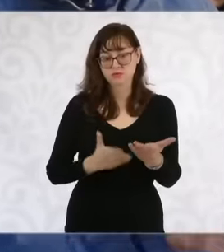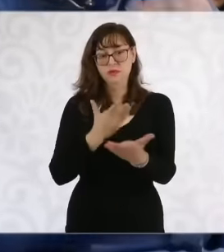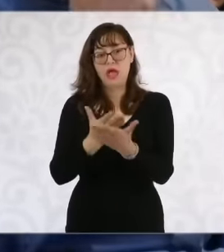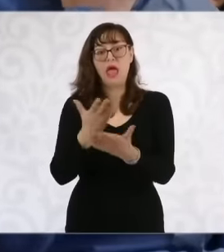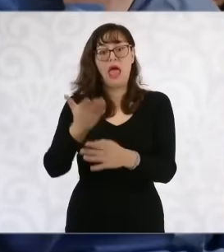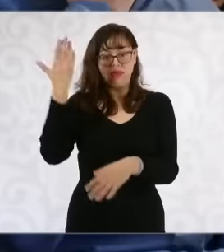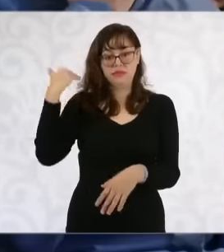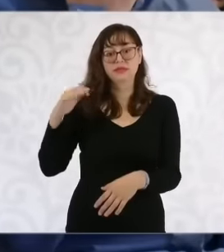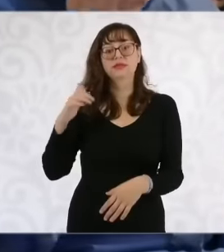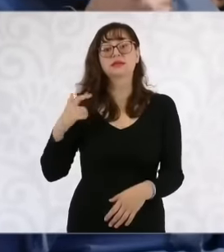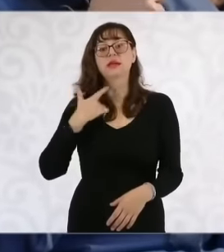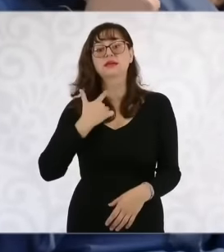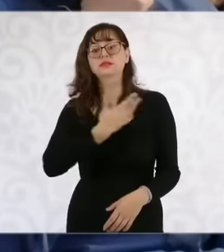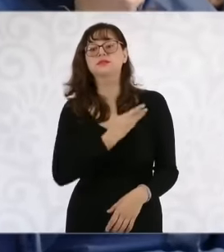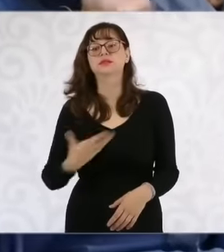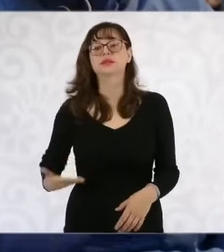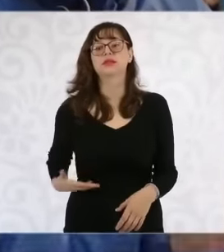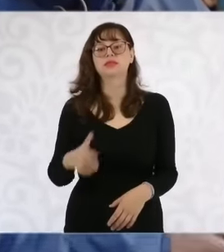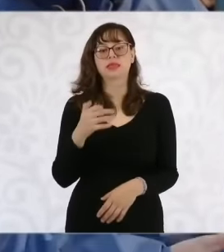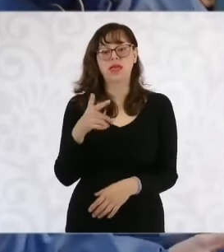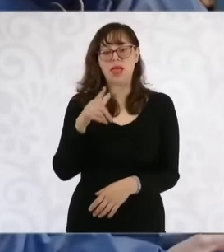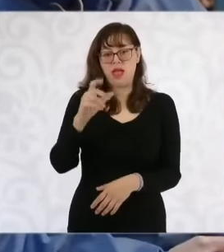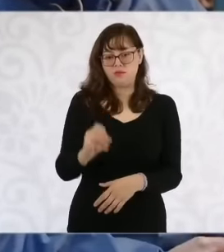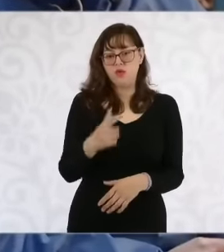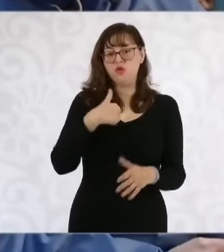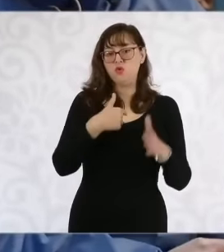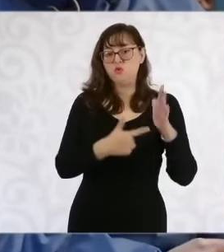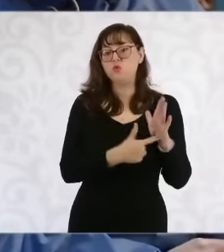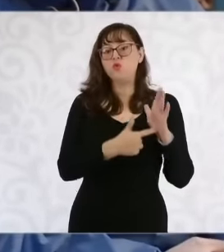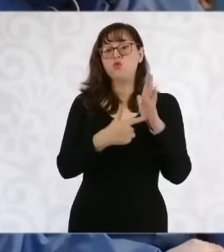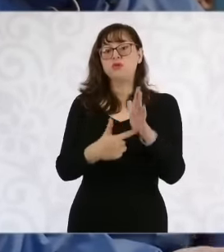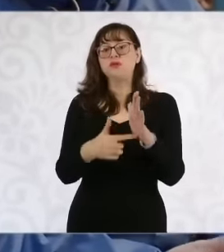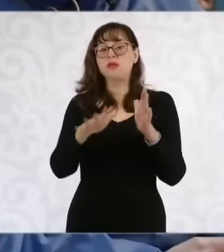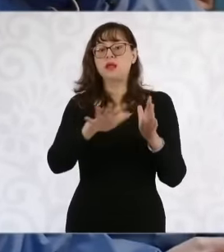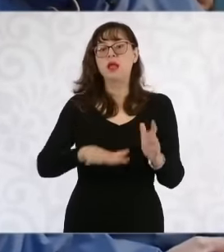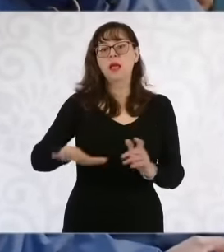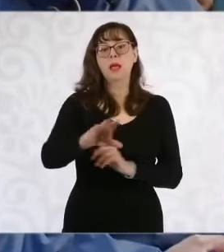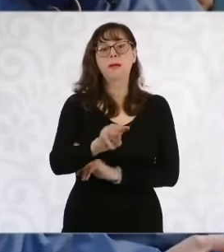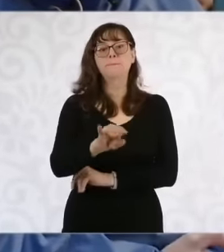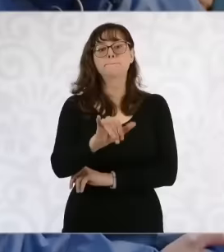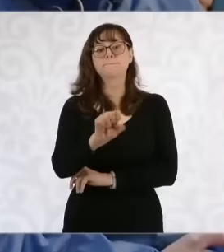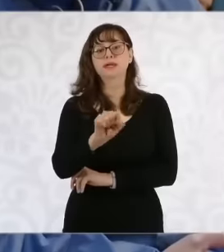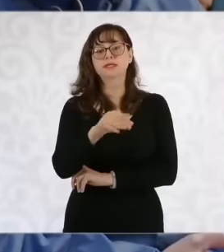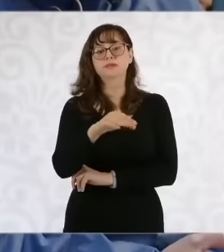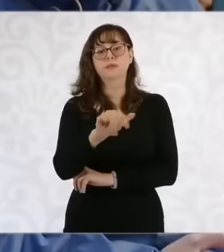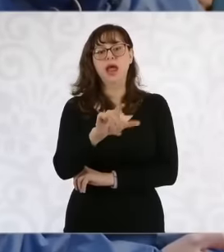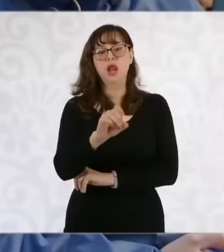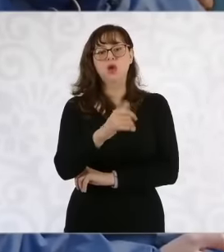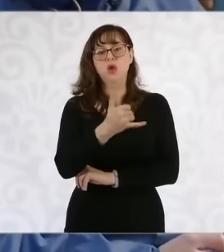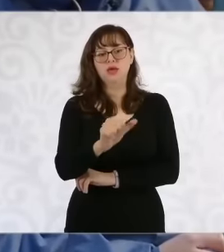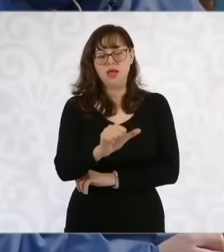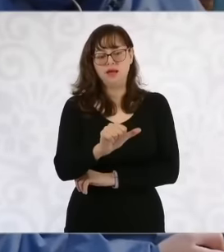former president Andrés Manuel López Obrador, the case of the town of Mis Maloya, thanks to a young man who